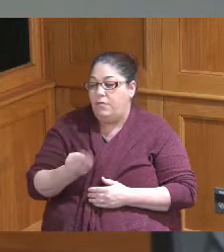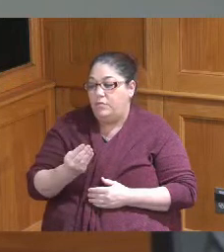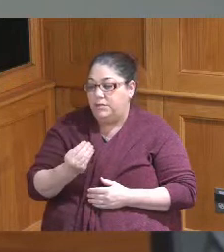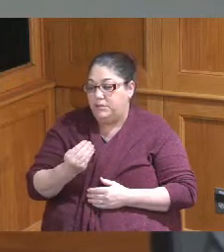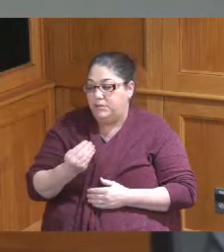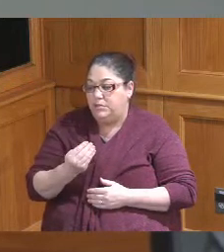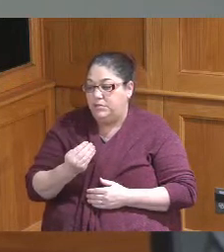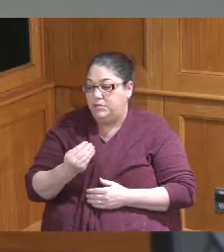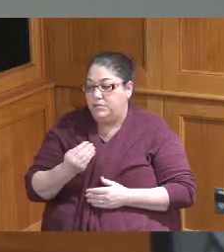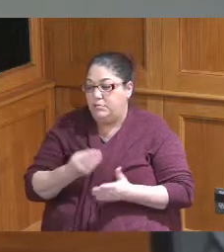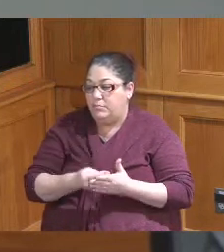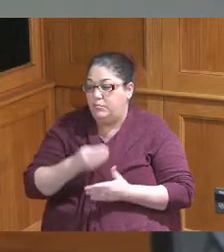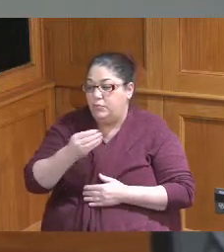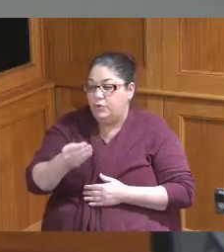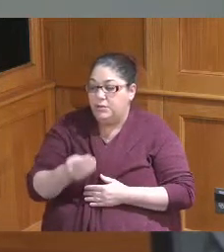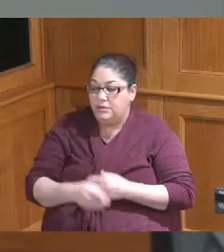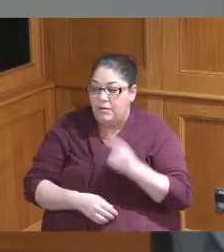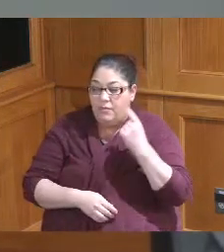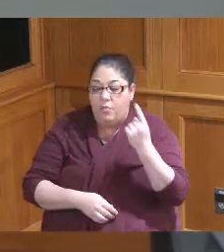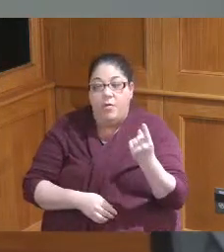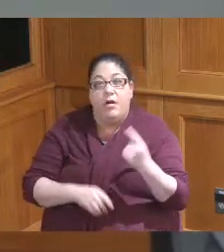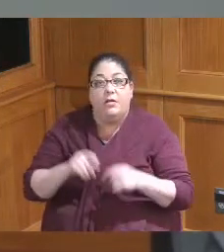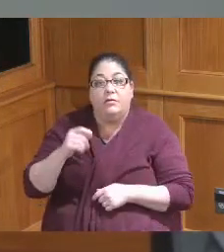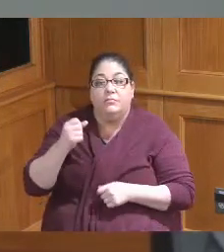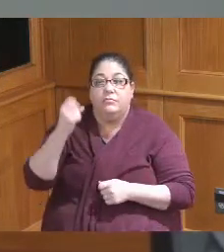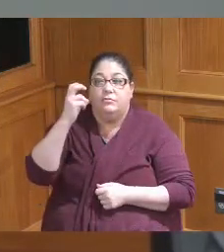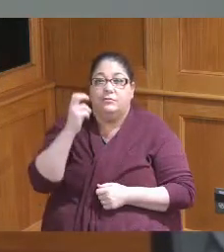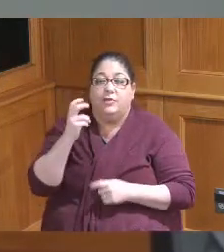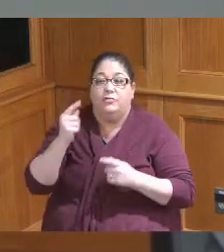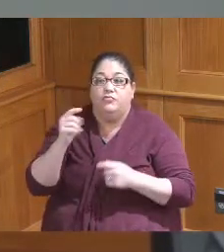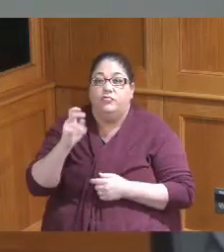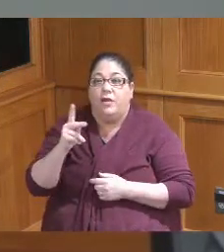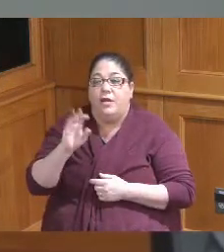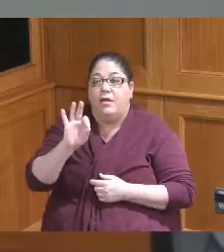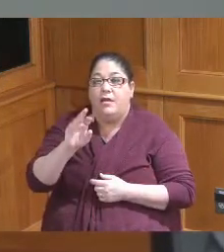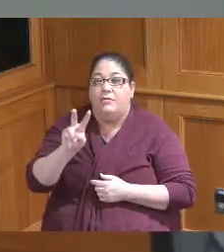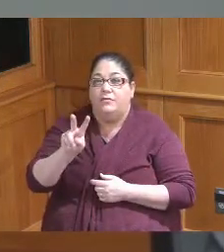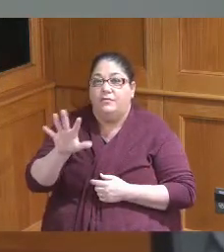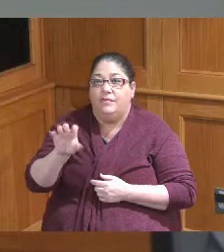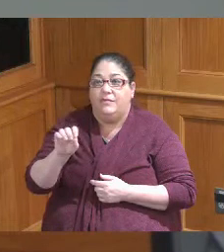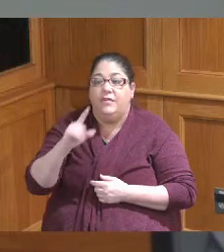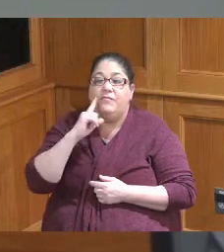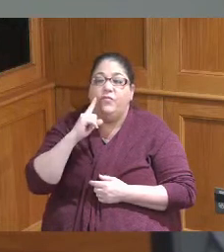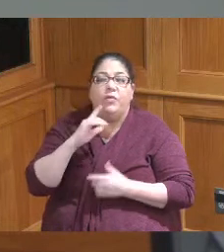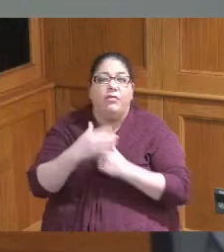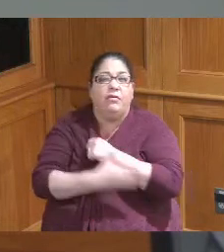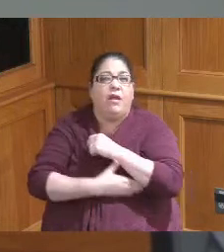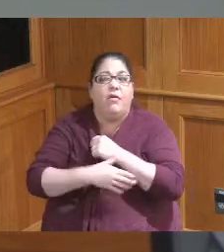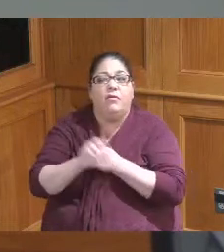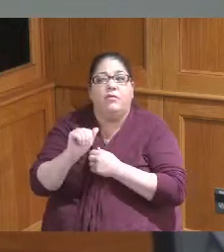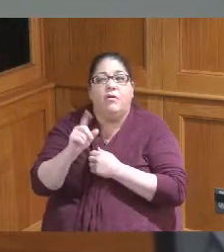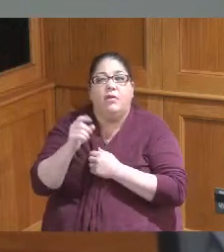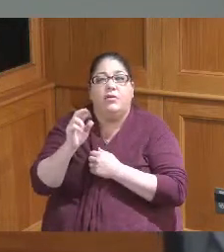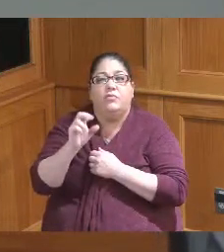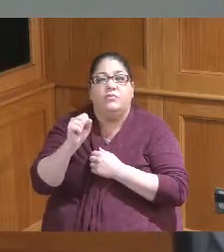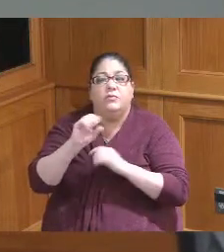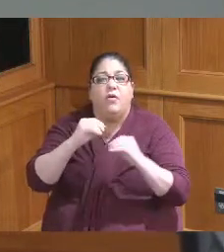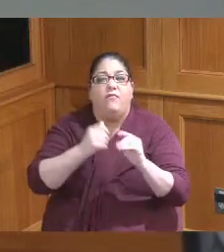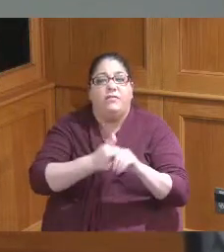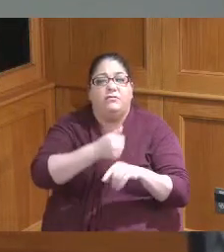is the purchase of one Ford F-250 for the County Auditor's office item number 15 is actually the